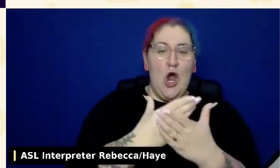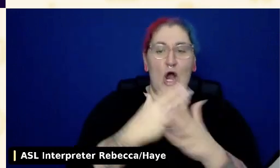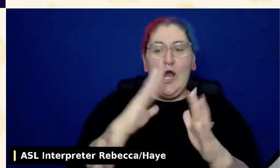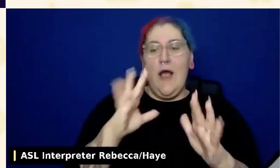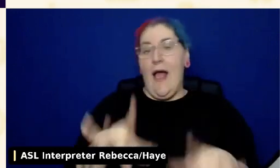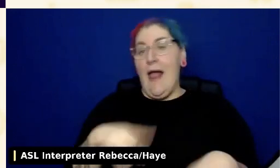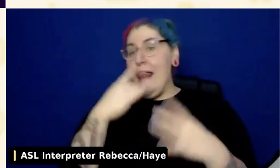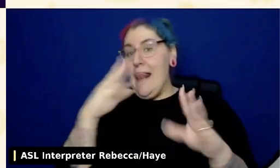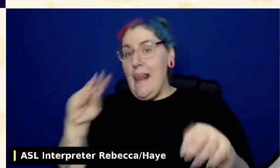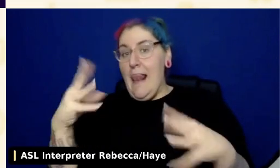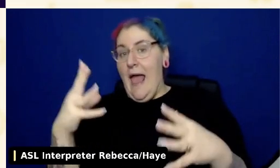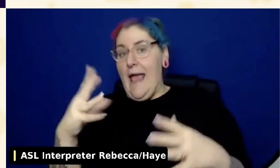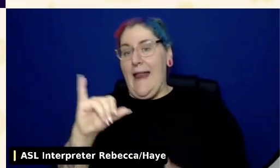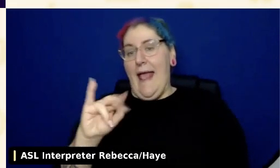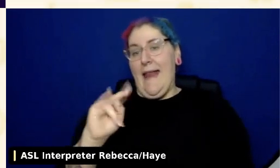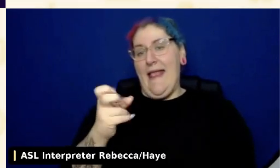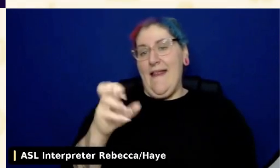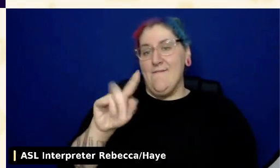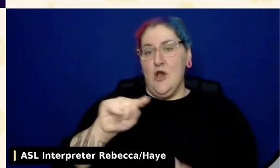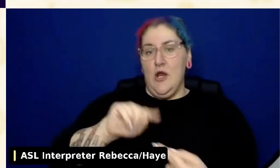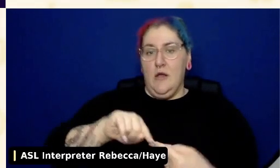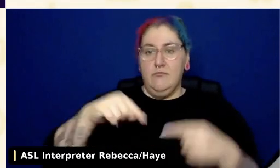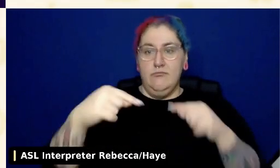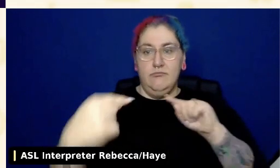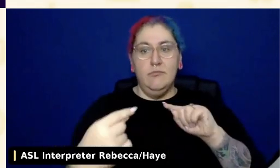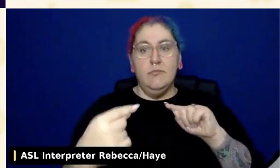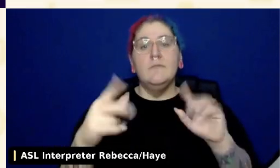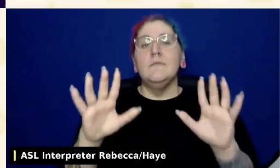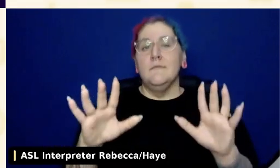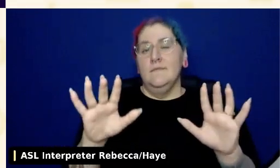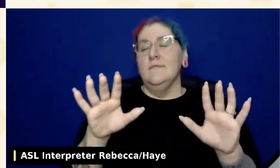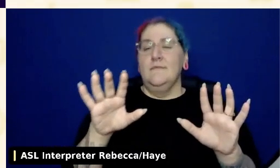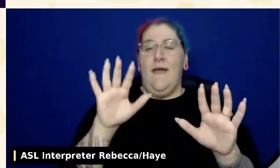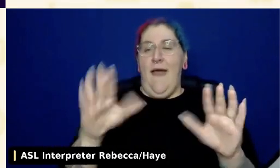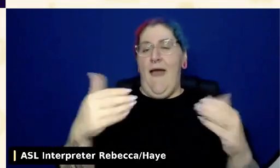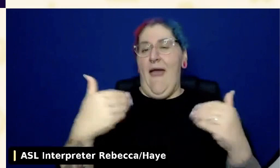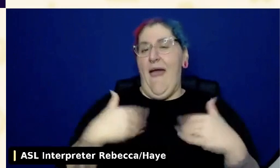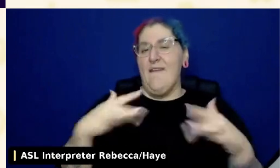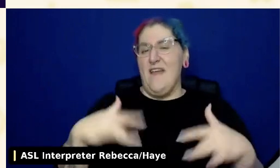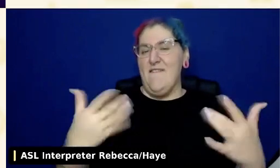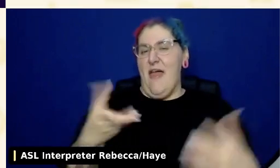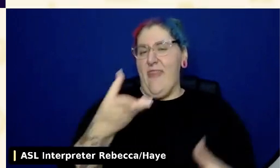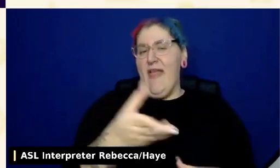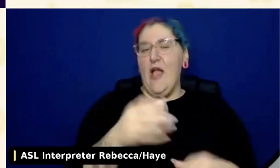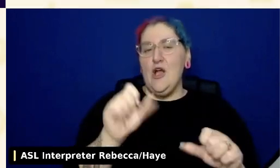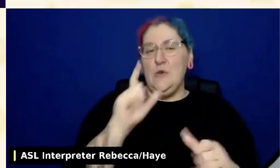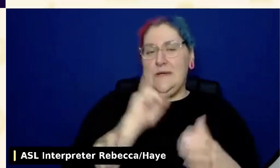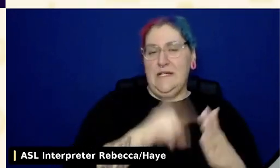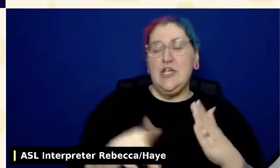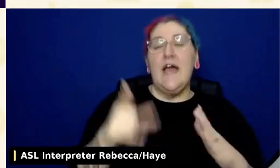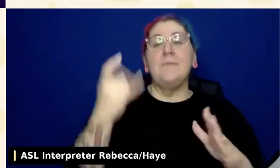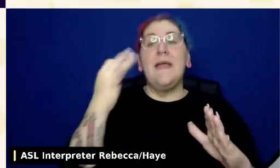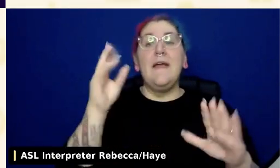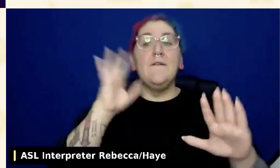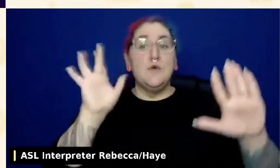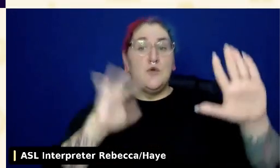It's got some information on here about that. And then if you scroll in and look for the comments,